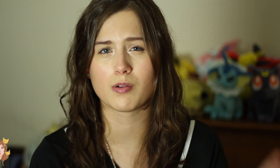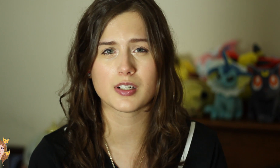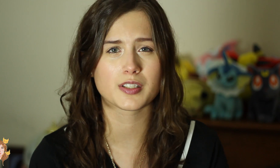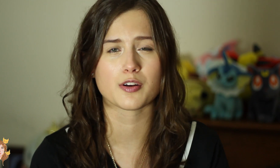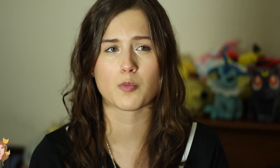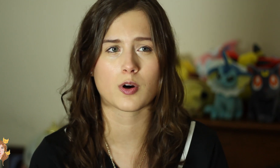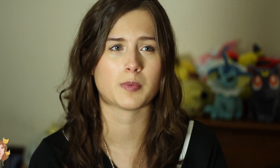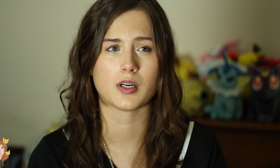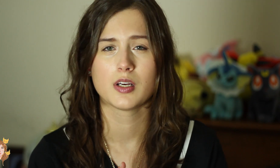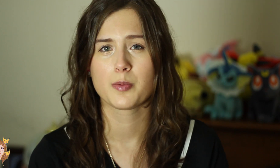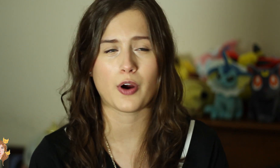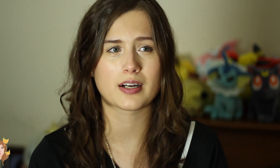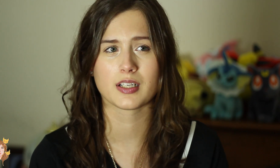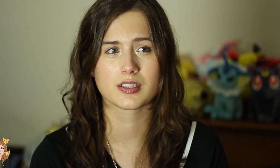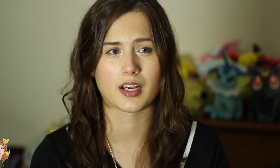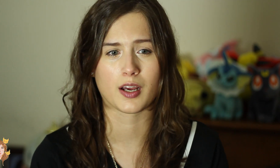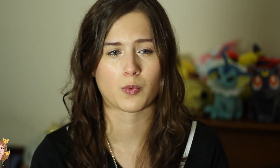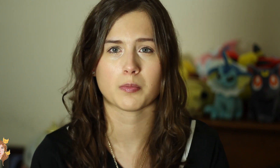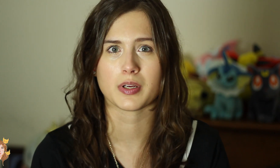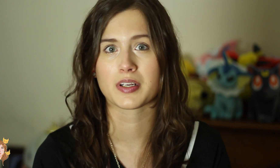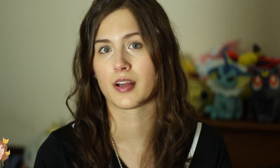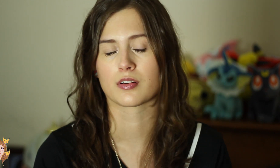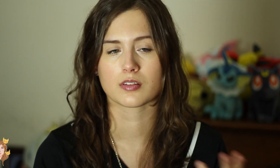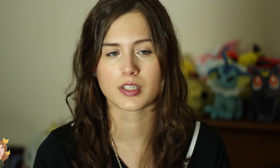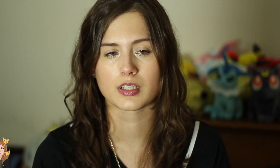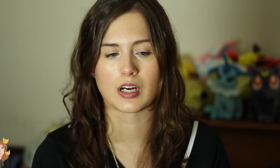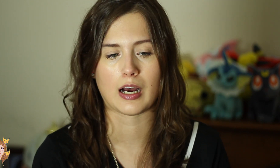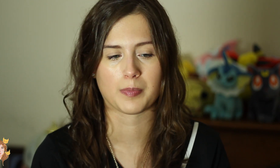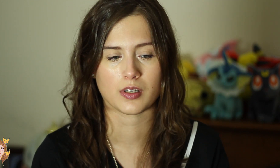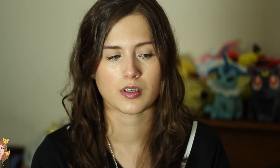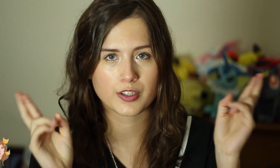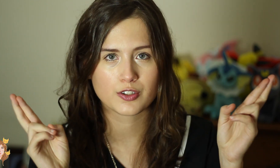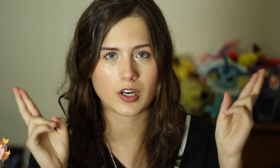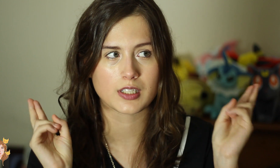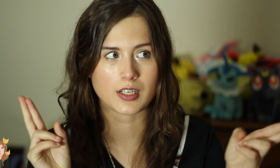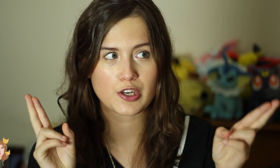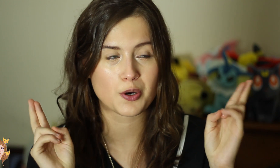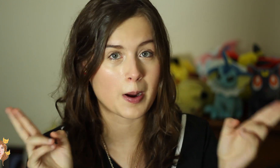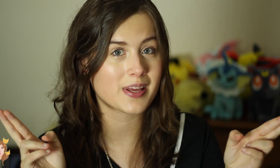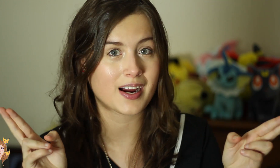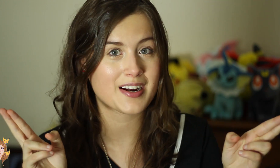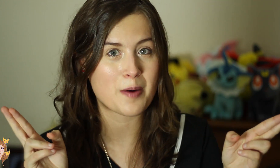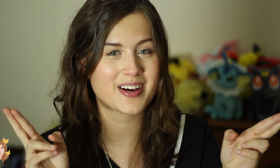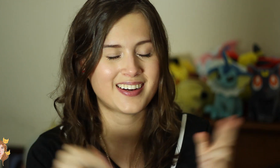I wanted to go to more, but practice and one being canceled, it didn’t happen. Fingers crossed that maybe next year that can happen.